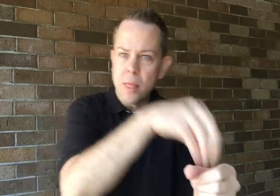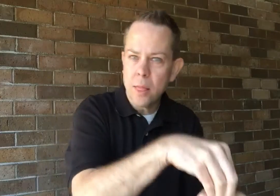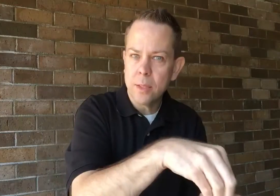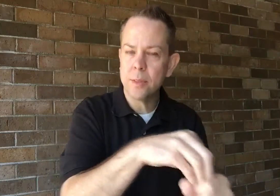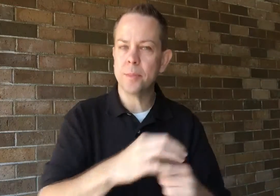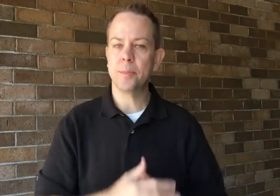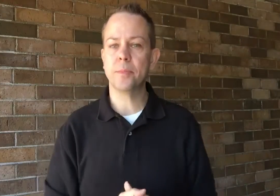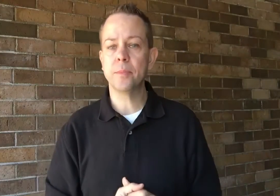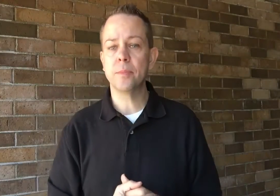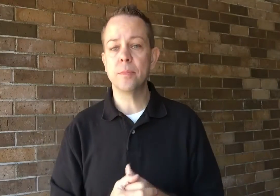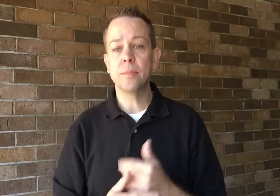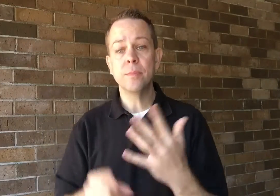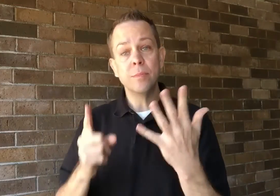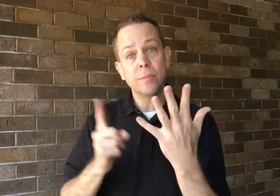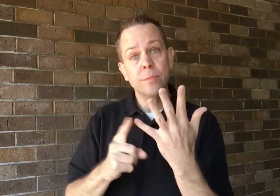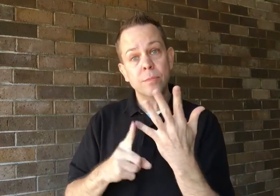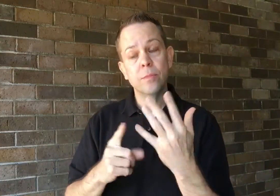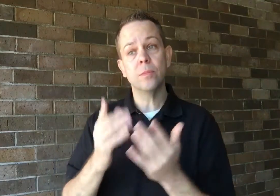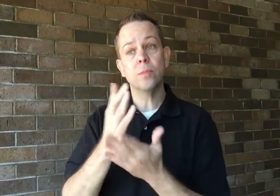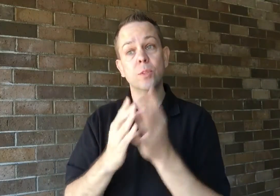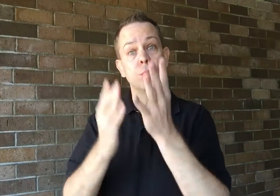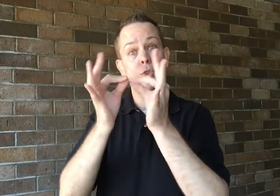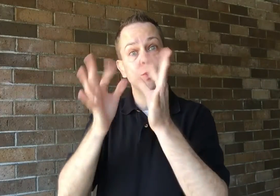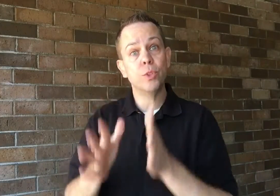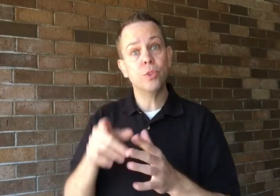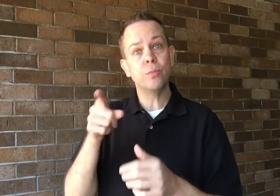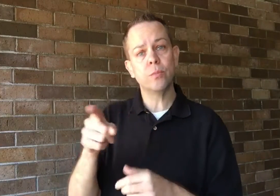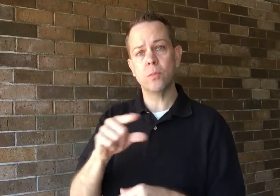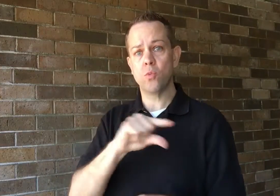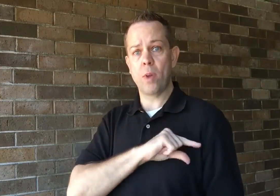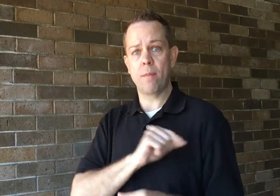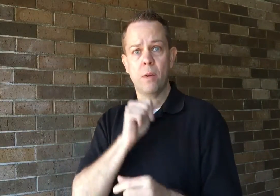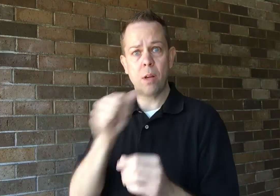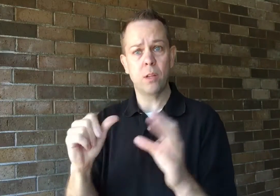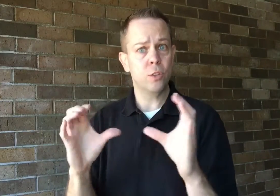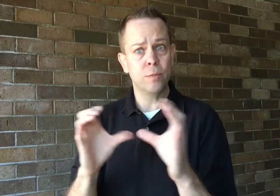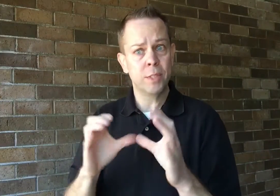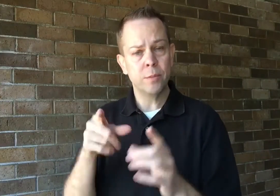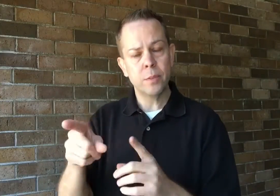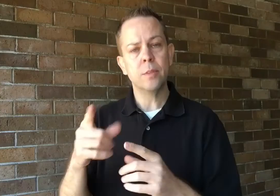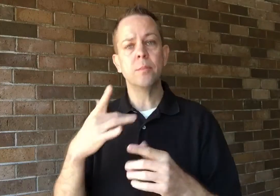This behavior is perceived as over-involvement with the Deaf patient. An interpreter who is not qualified or certified